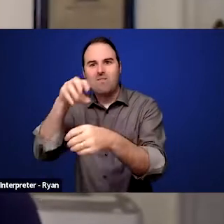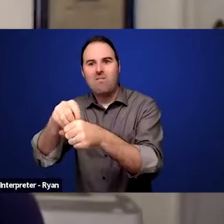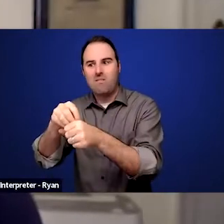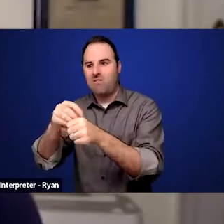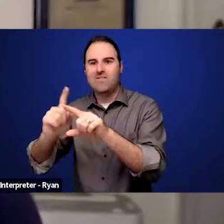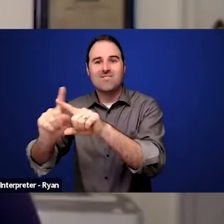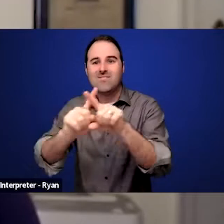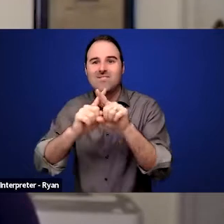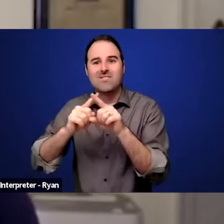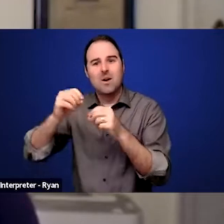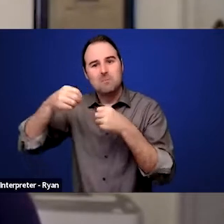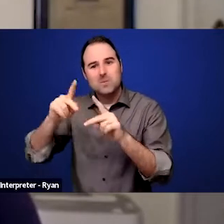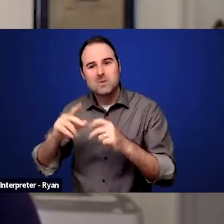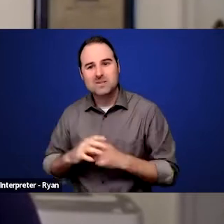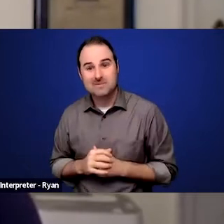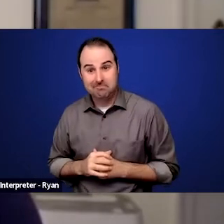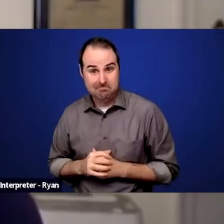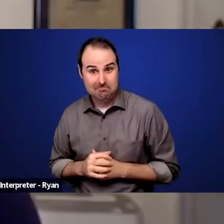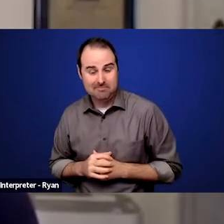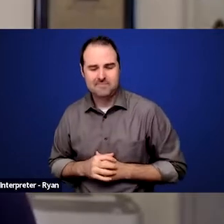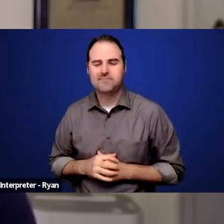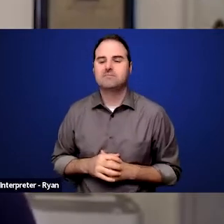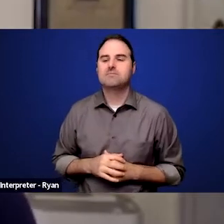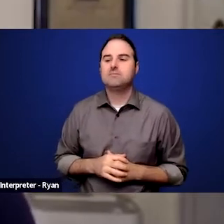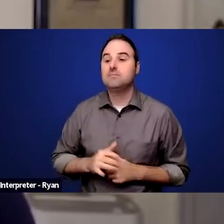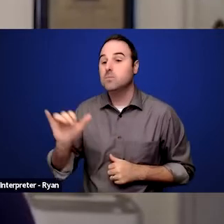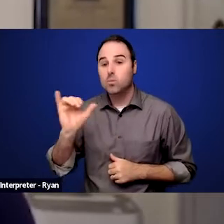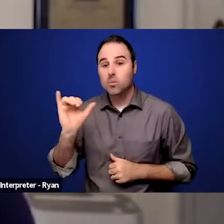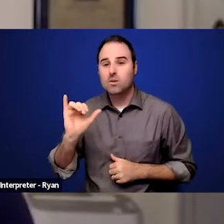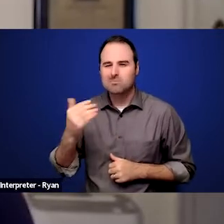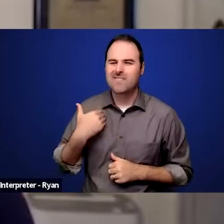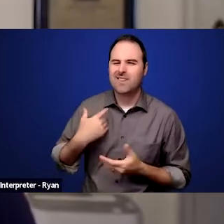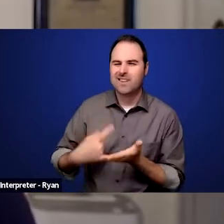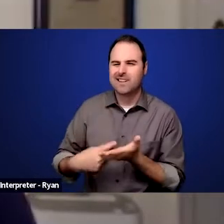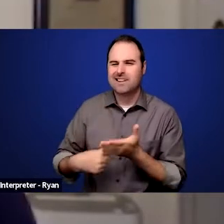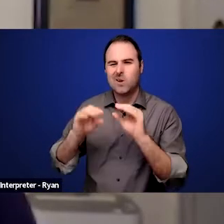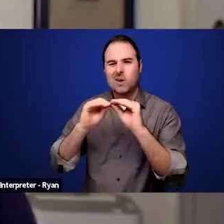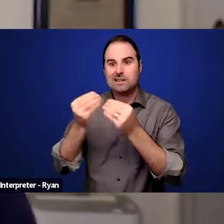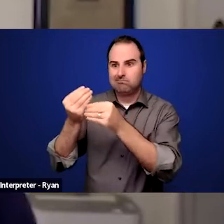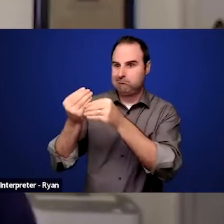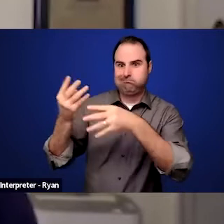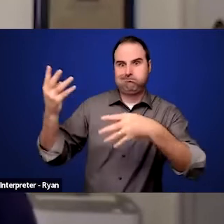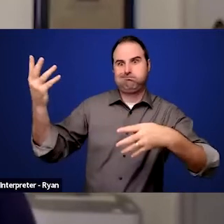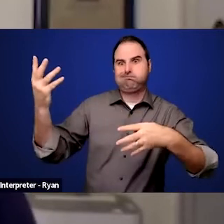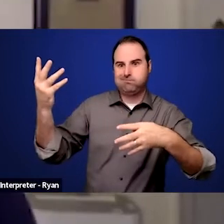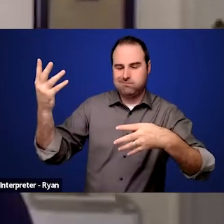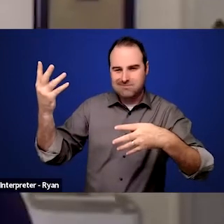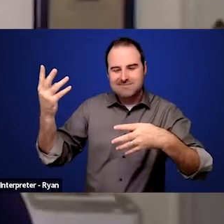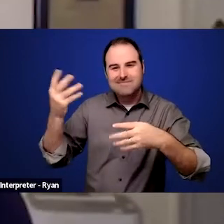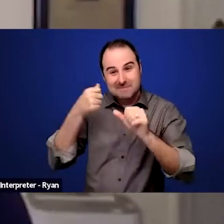Then there are also many other organizations like we were discussing a minute ago and some of those organizations could be very helpful